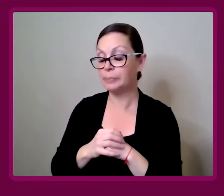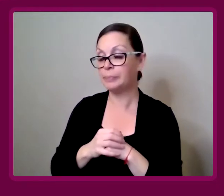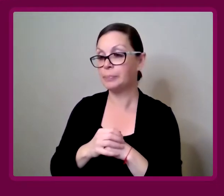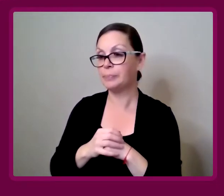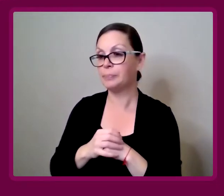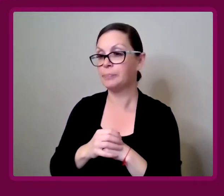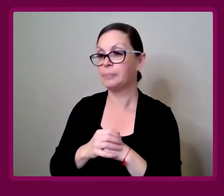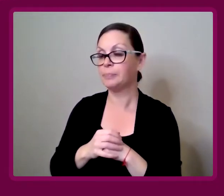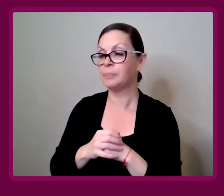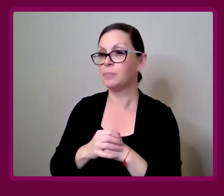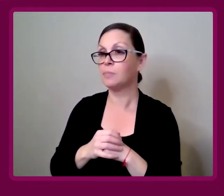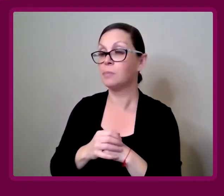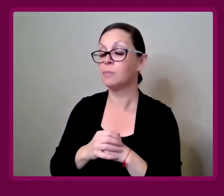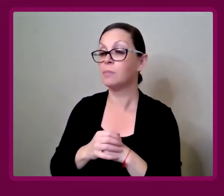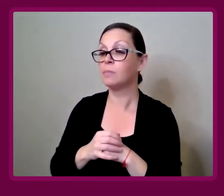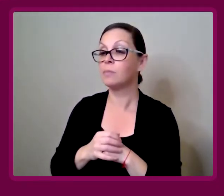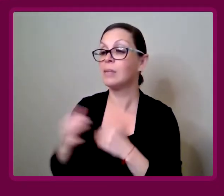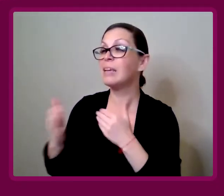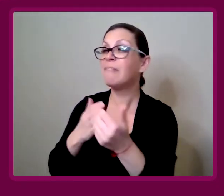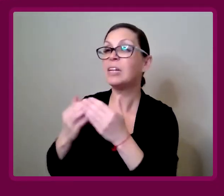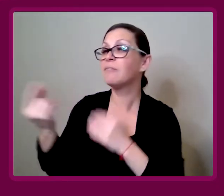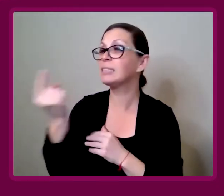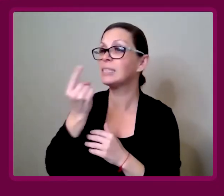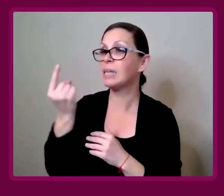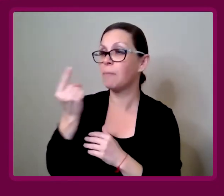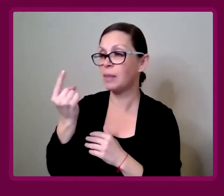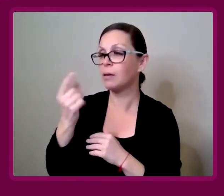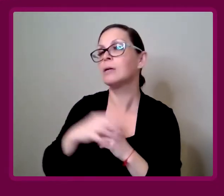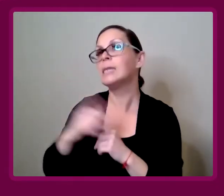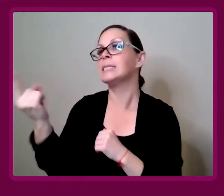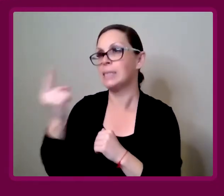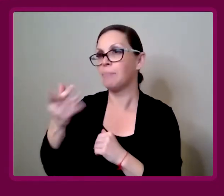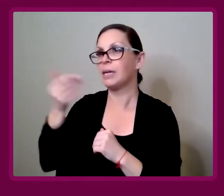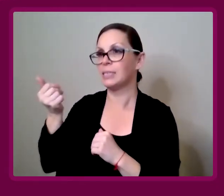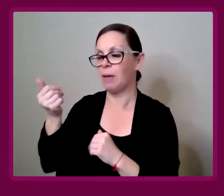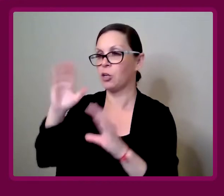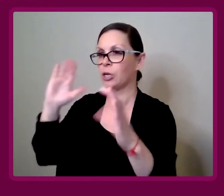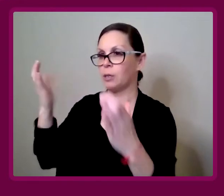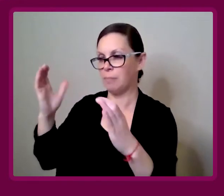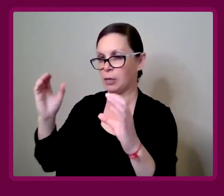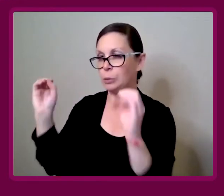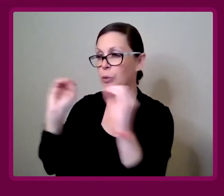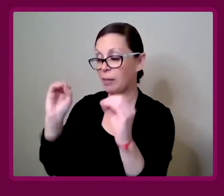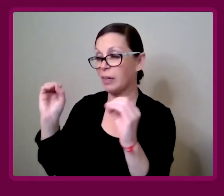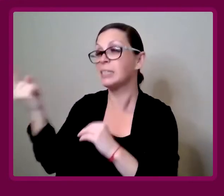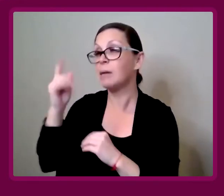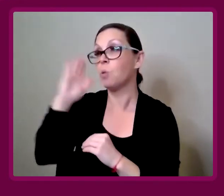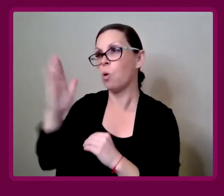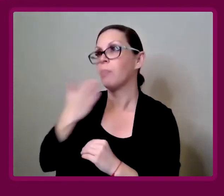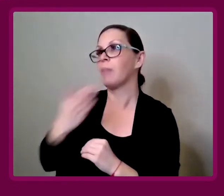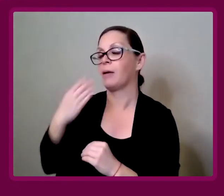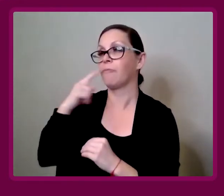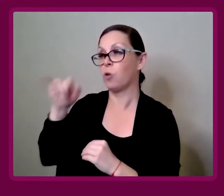I say, even if it's just, something is better than nothing. Because I know someone will thank you for it.